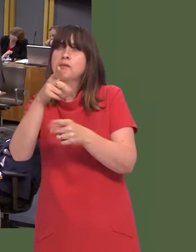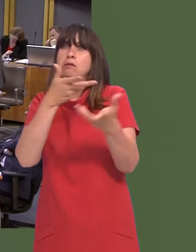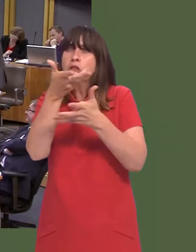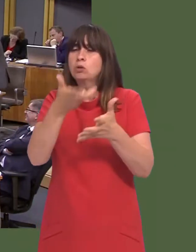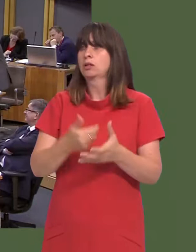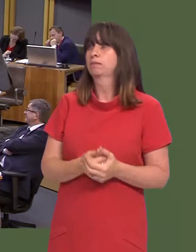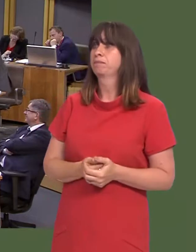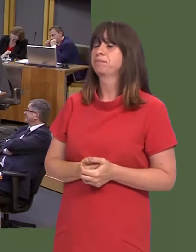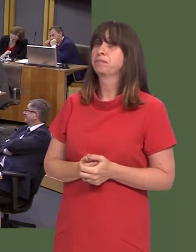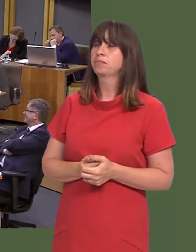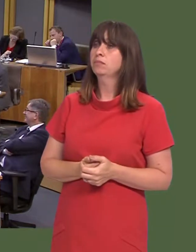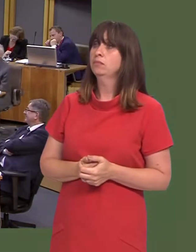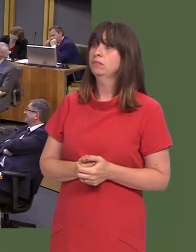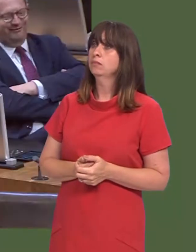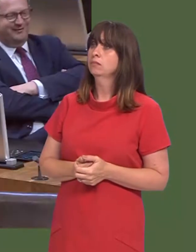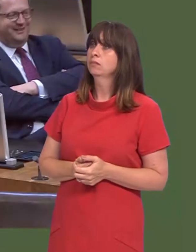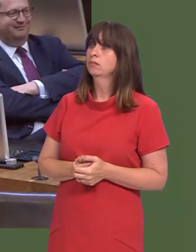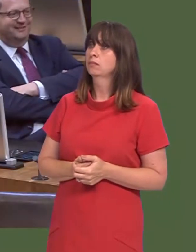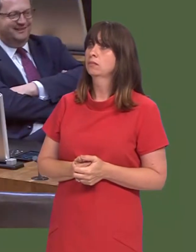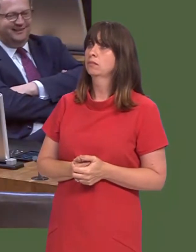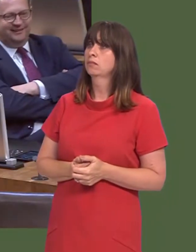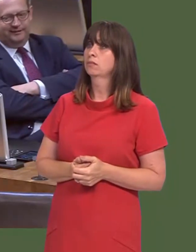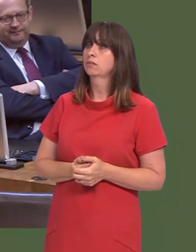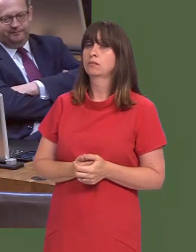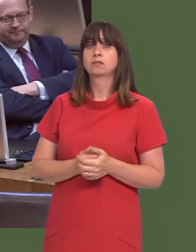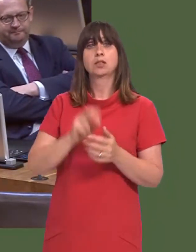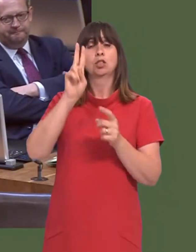Carwyn Jones: Well, first of all, itís been made absolutely clear, and there is no dissent